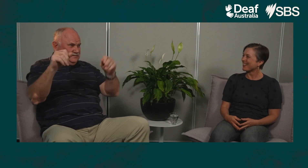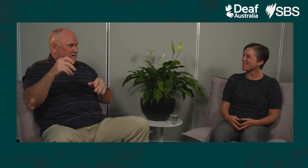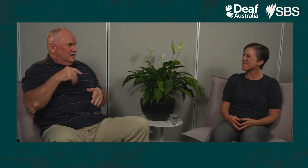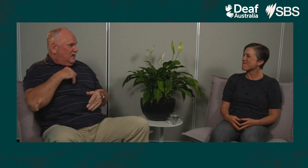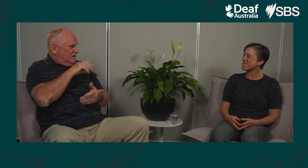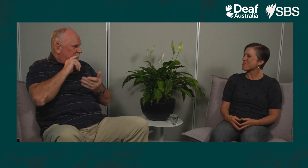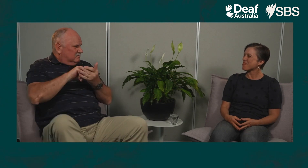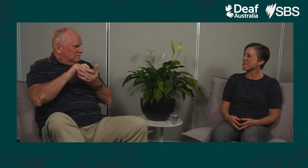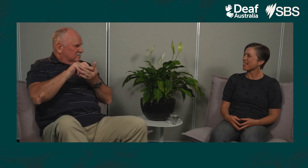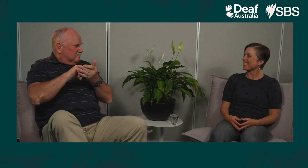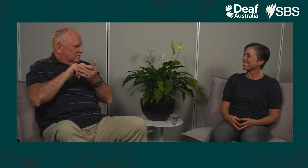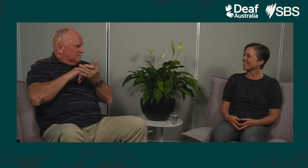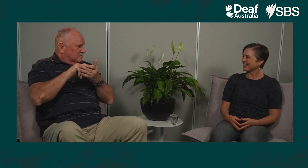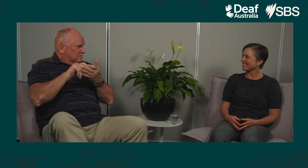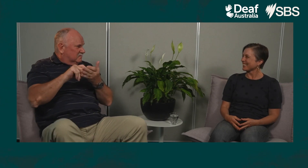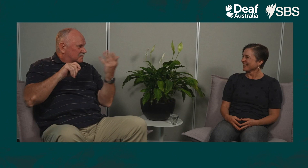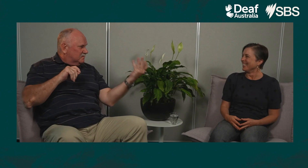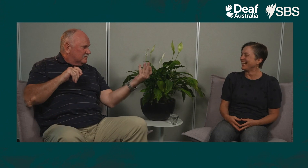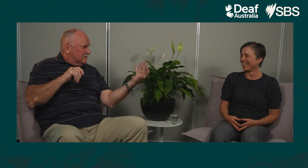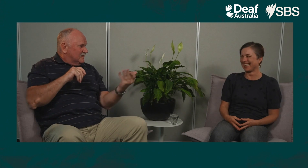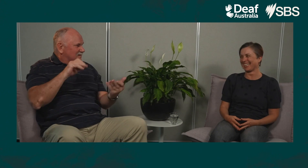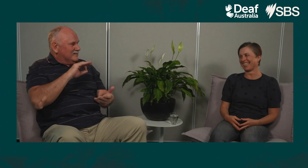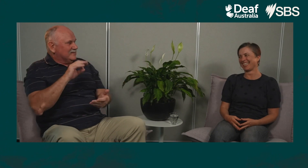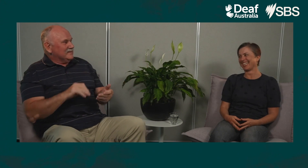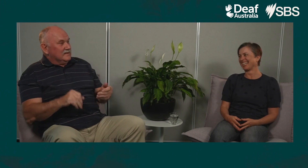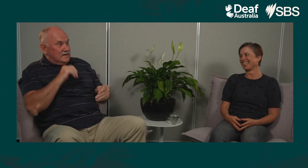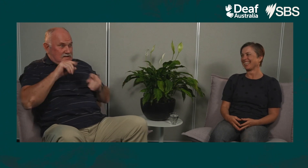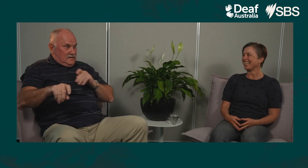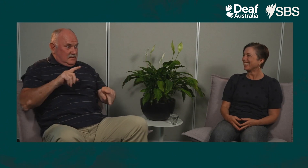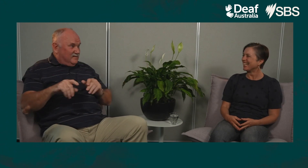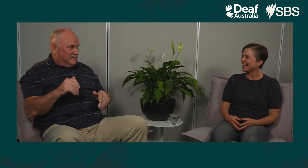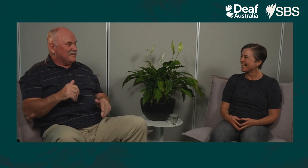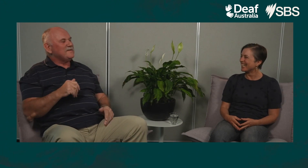not holding onto the steering wheel and I was writing notes while I was holding the steering wheel with my knee at the same time.